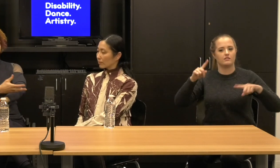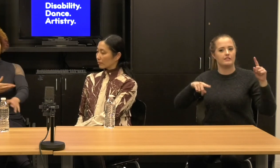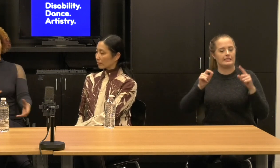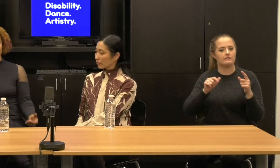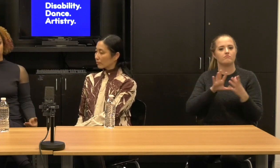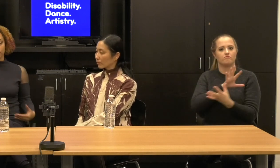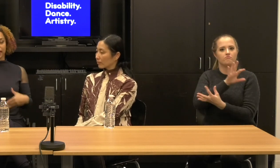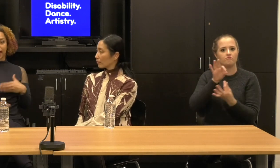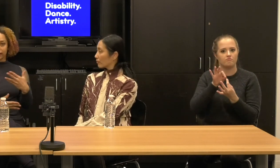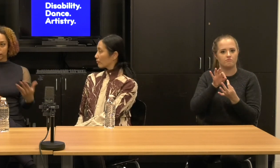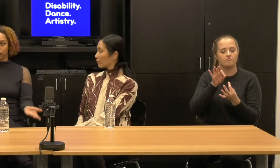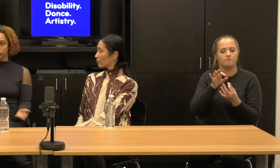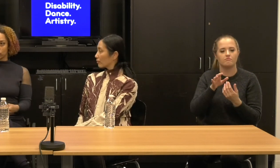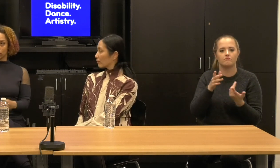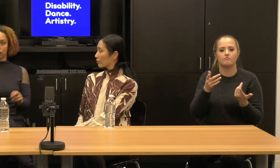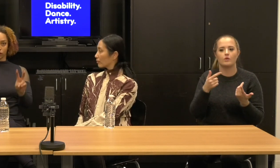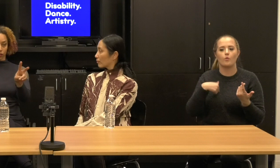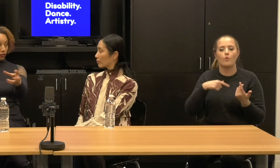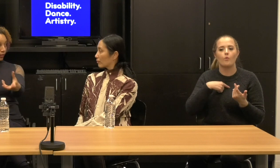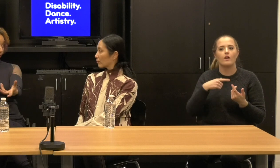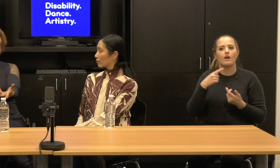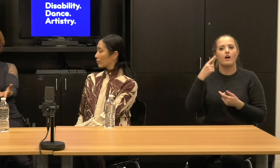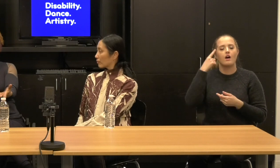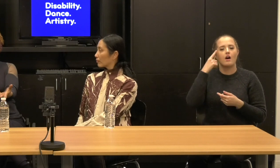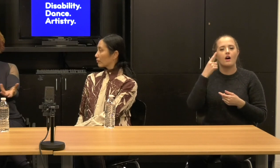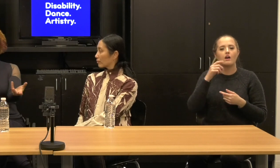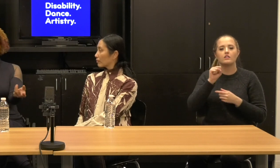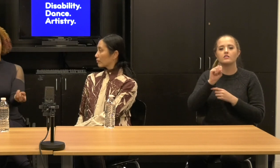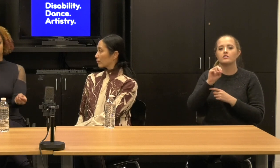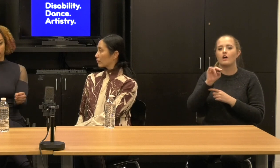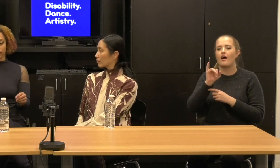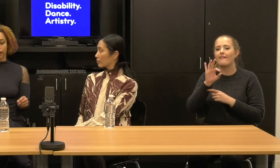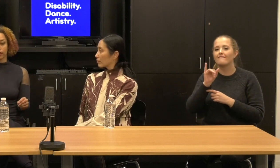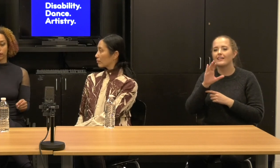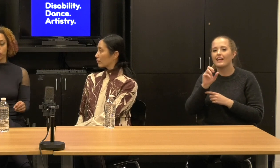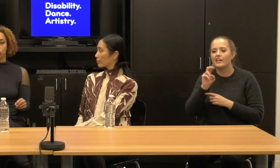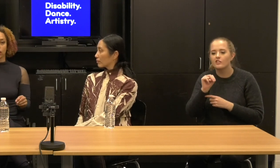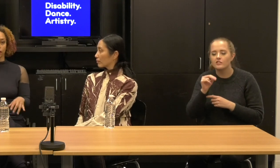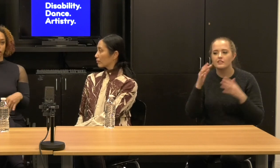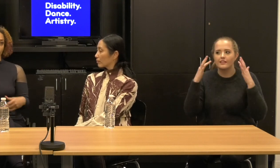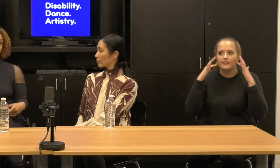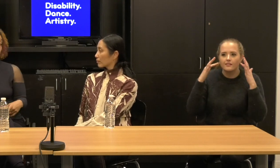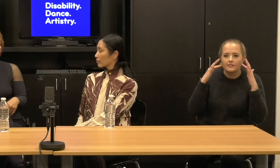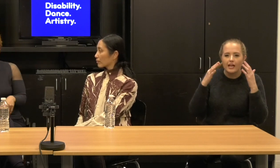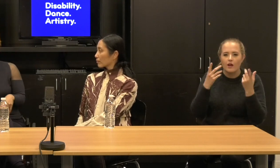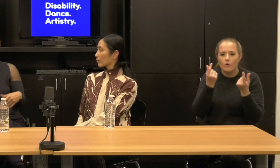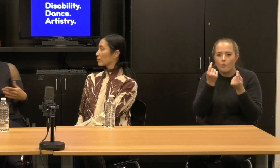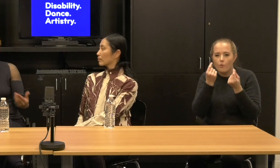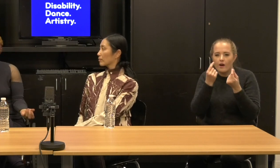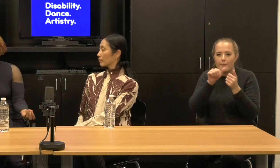So we began to, on this journey of sonification to think through what are the sounds of the